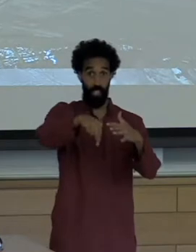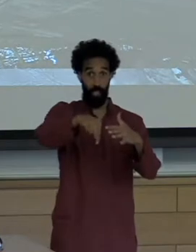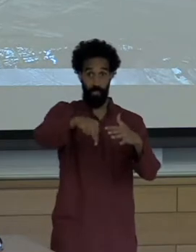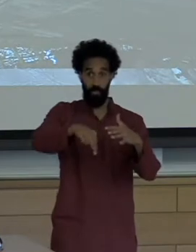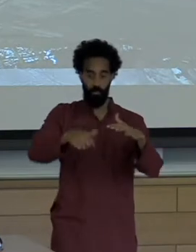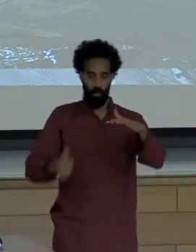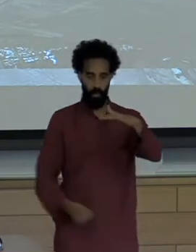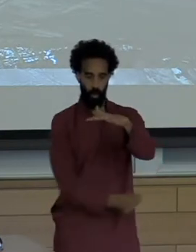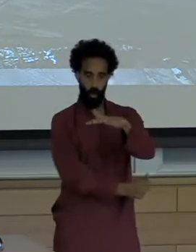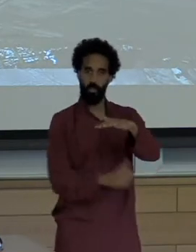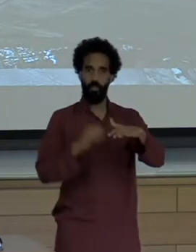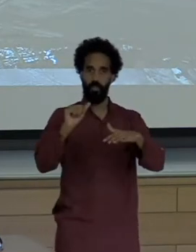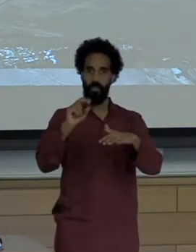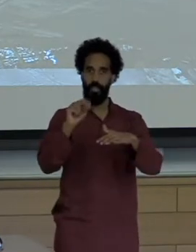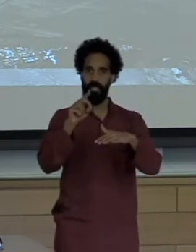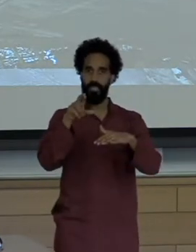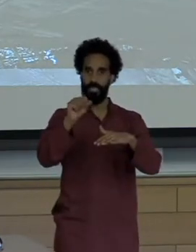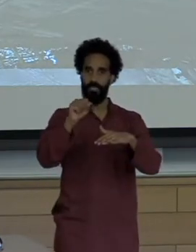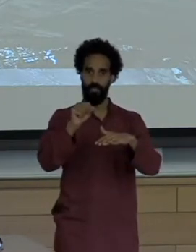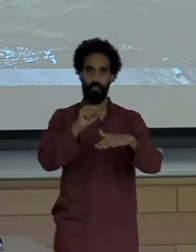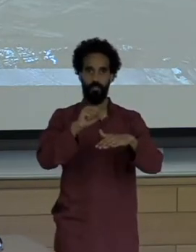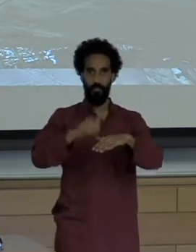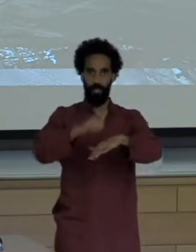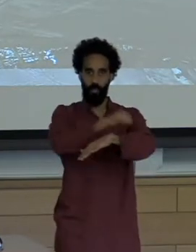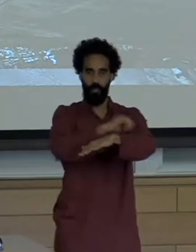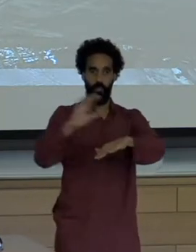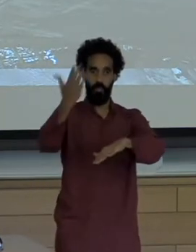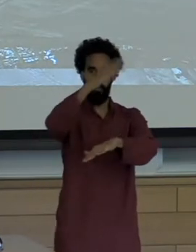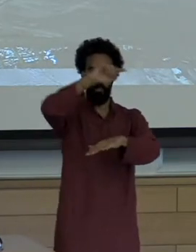basically mobilized protests, mobilized civil society and